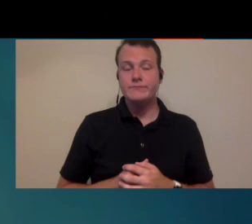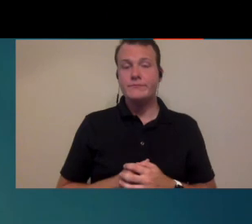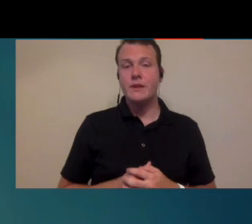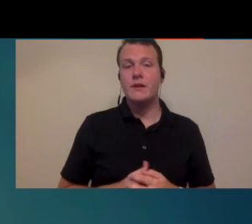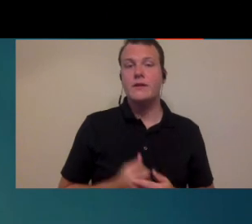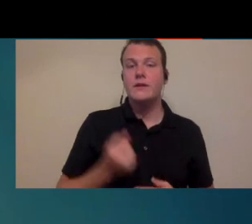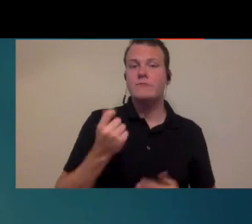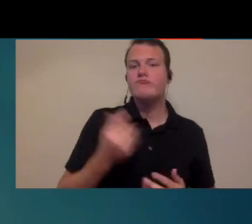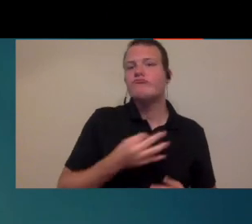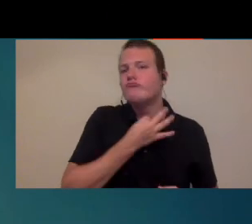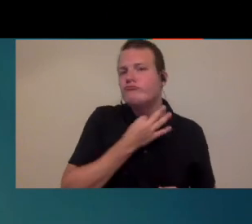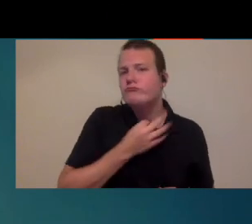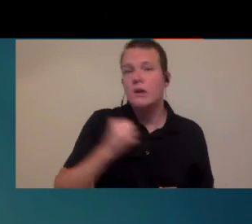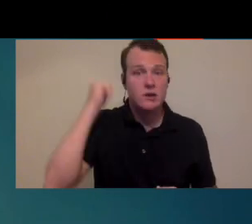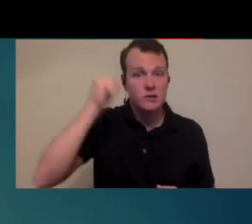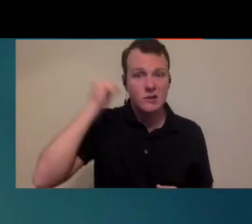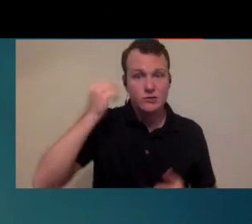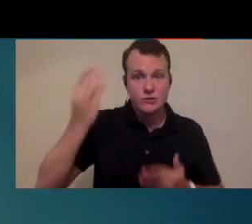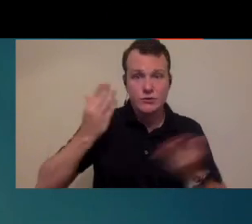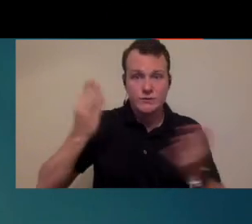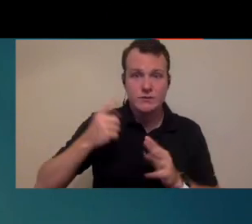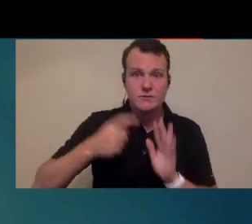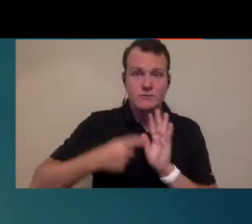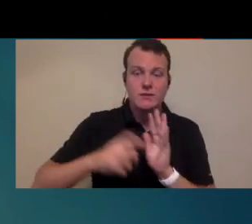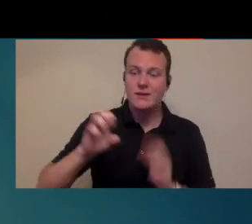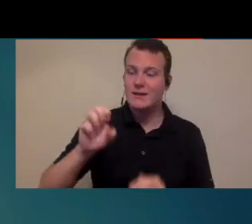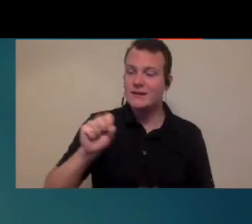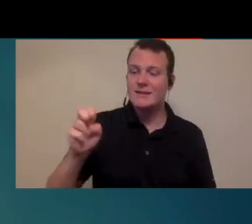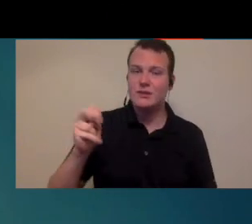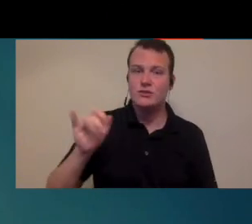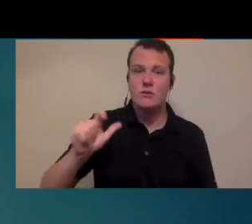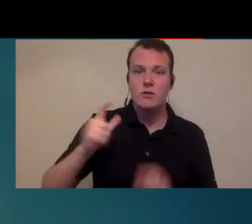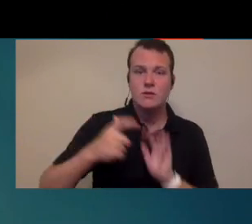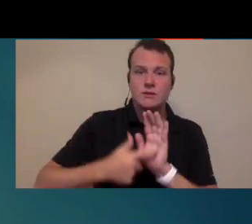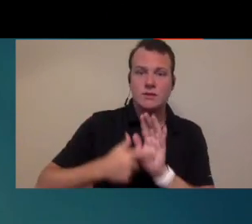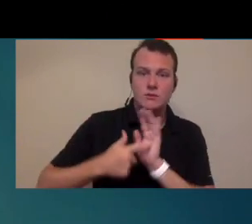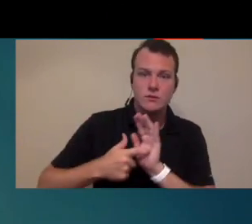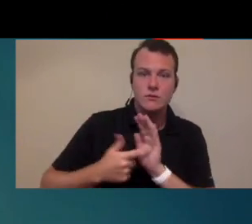you you know our audiology services essential and I know we're probably have